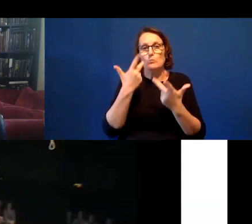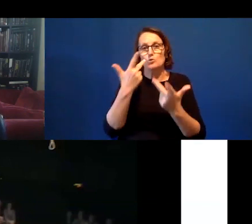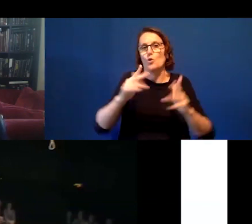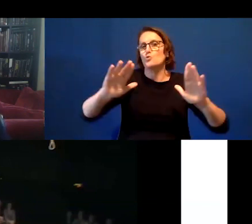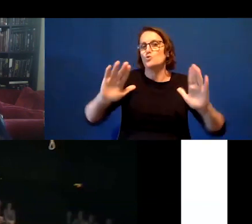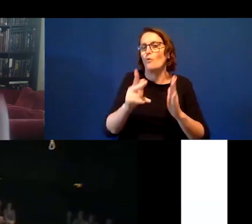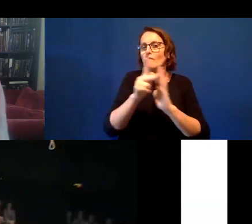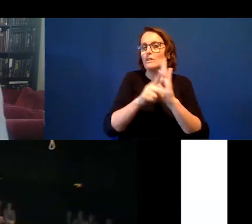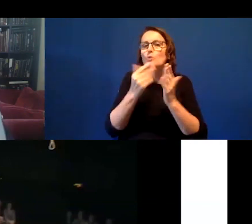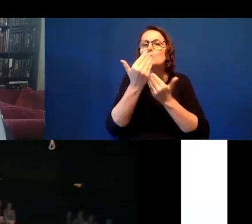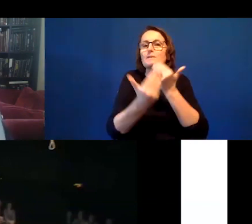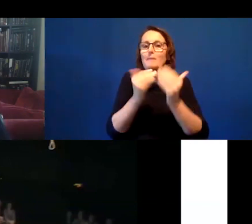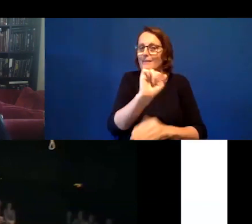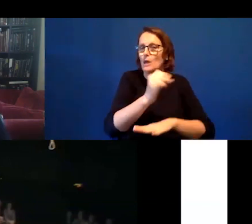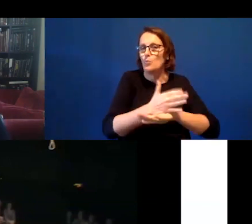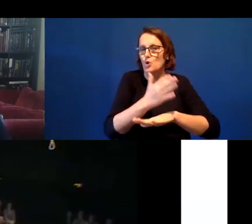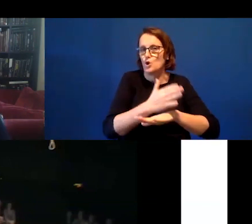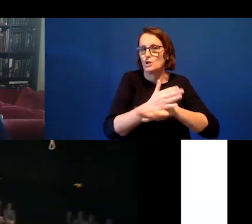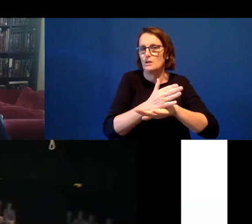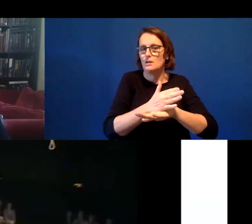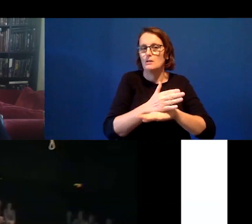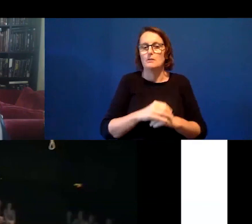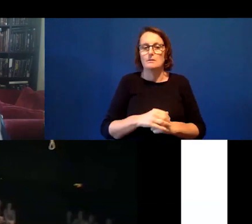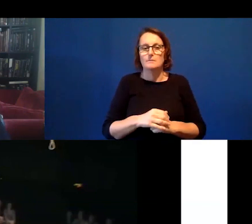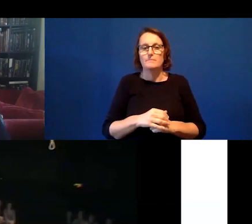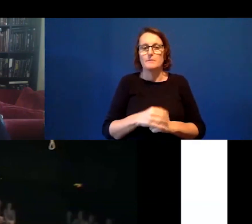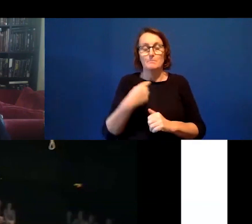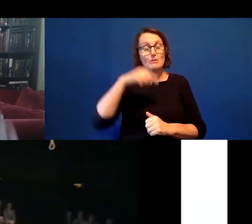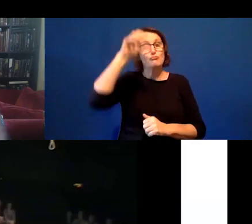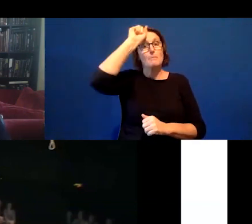did and the reason why it stuck with me is because it's the closest I